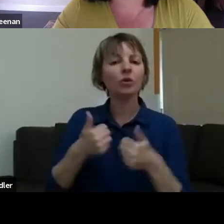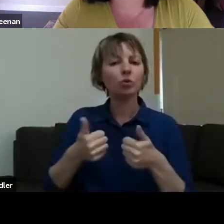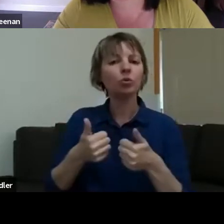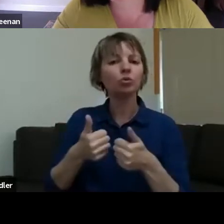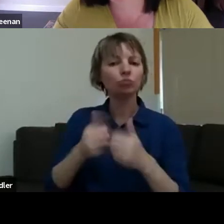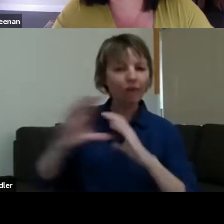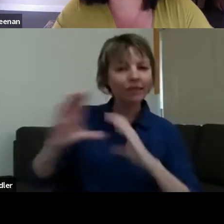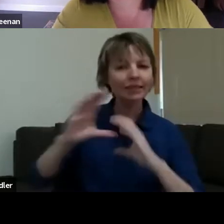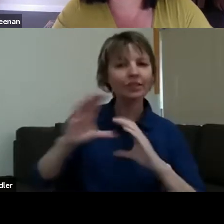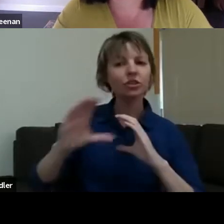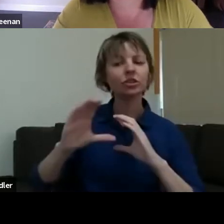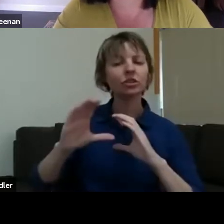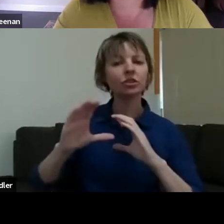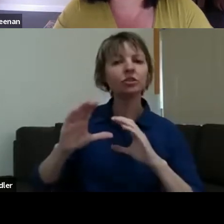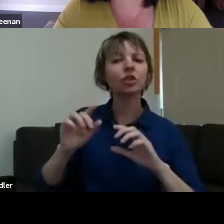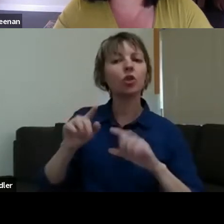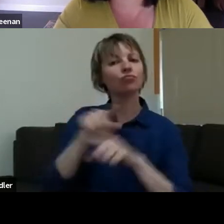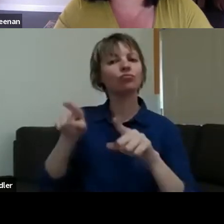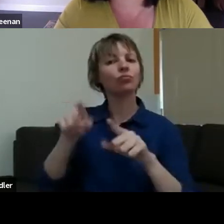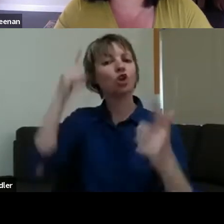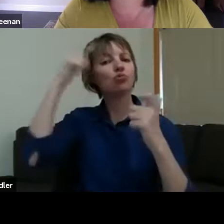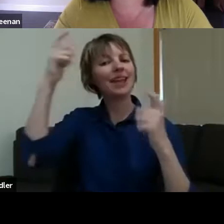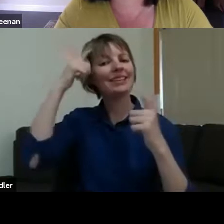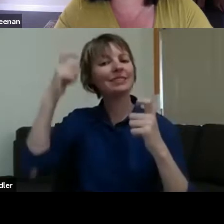recovery - essentially, the theory and framework - embedded into our